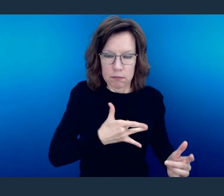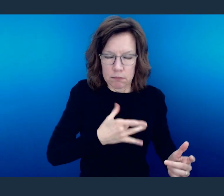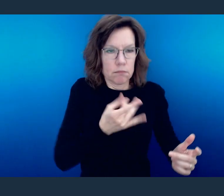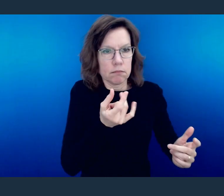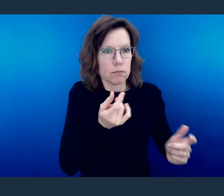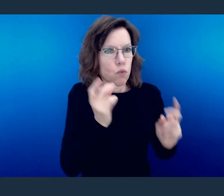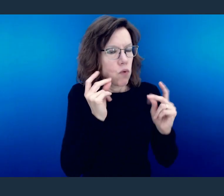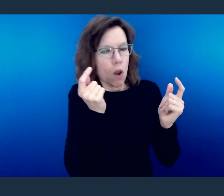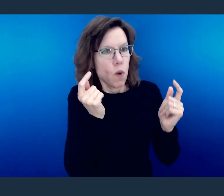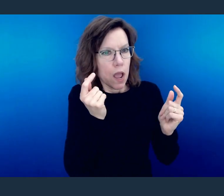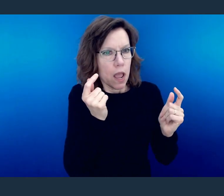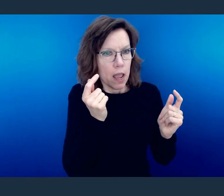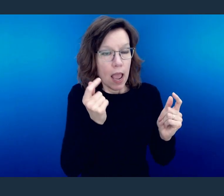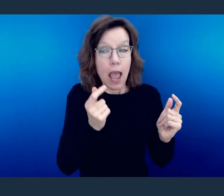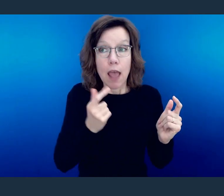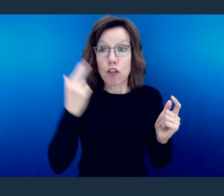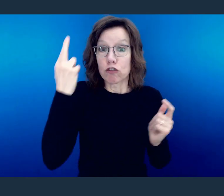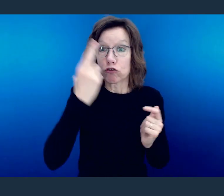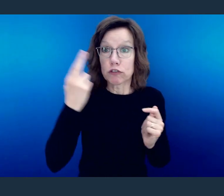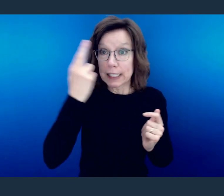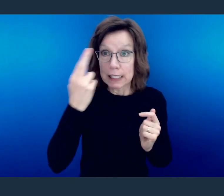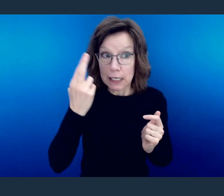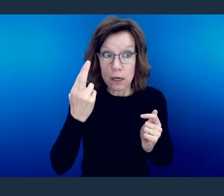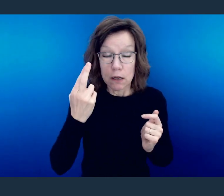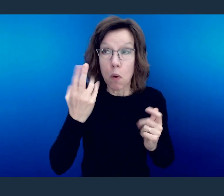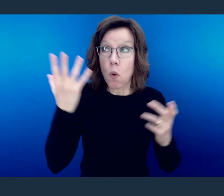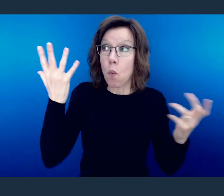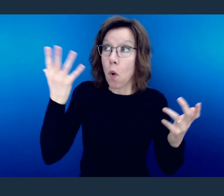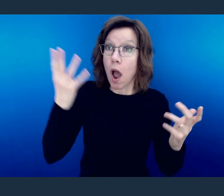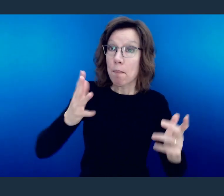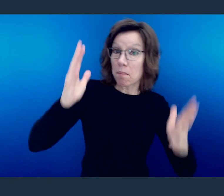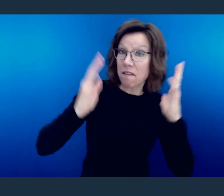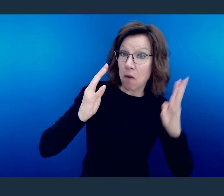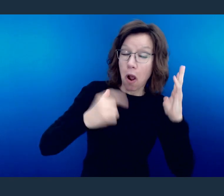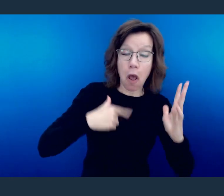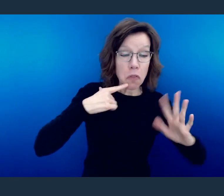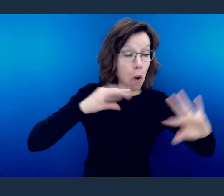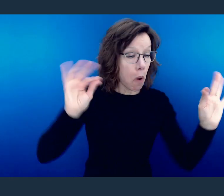And that same feeling is because in this case, the thing that used to please you yesterday